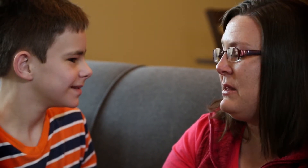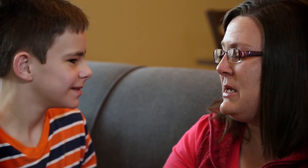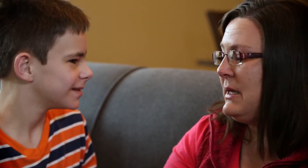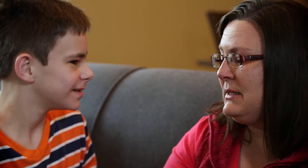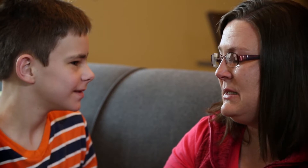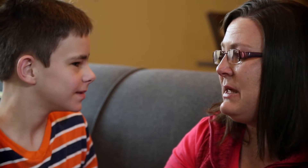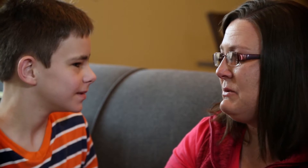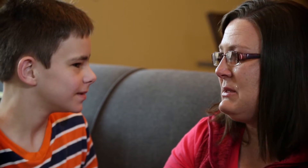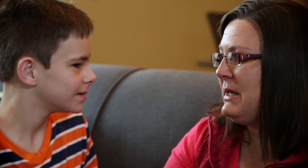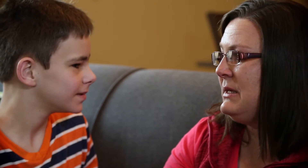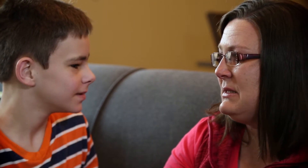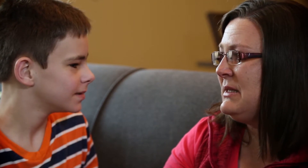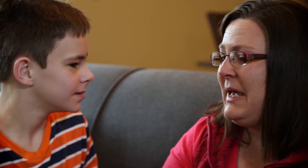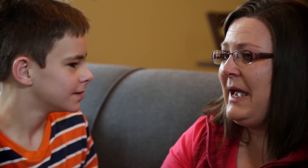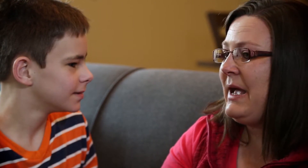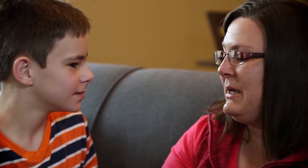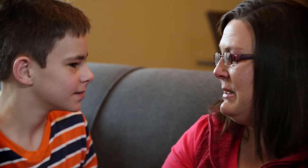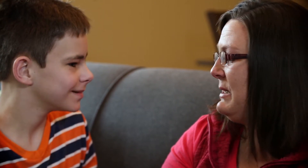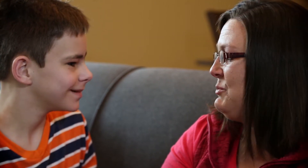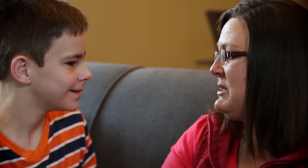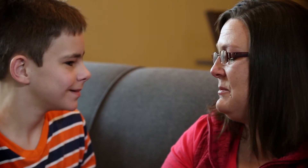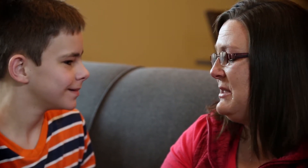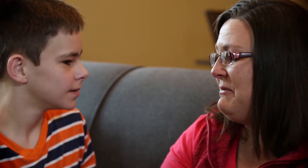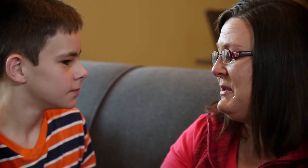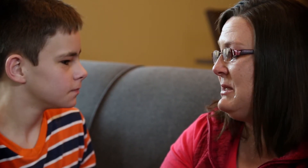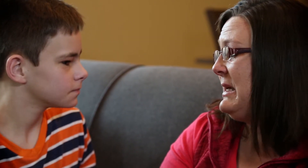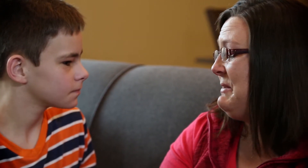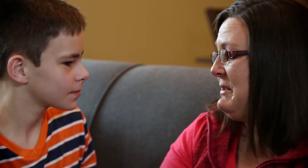and express himself, is a gift.